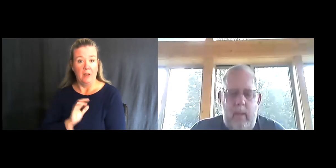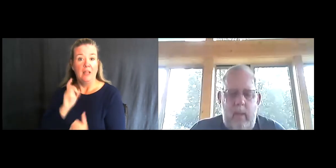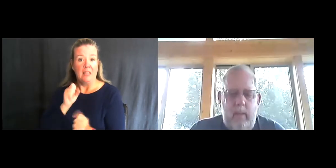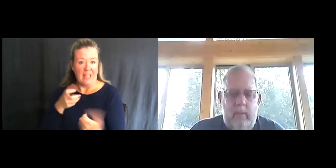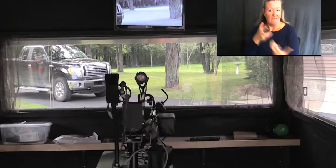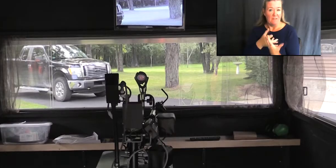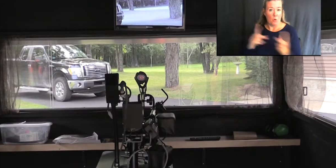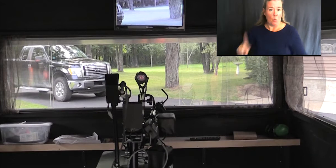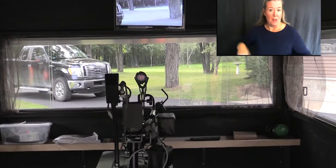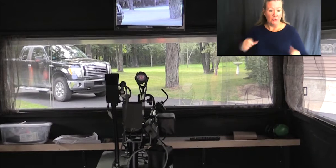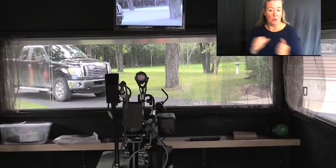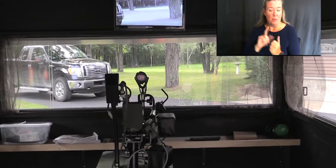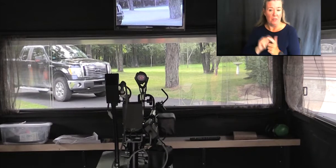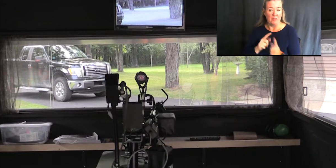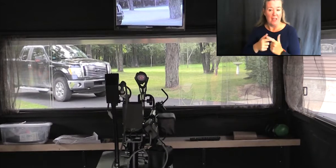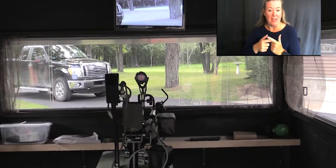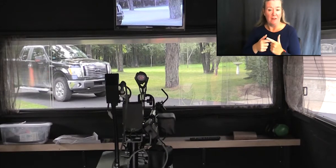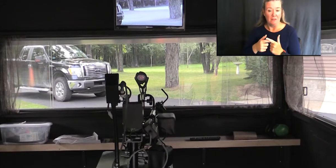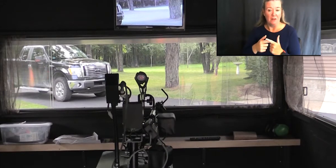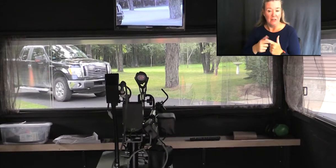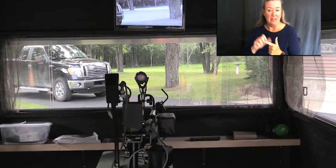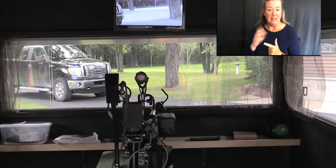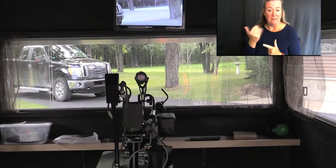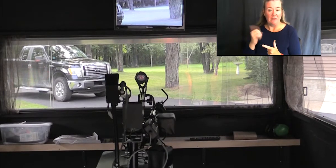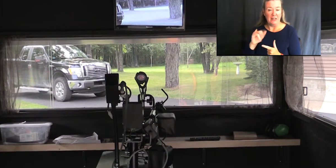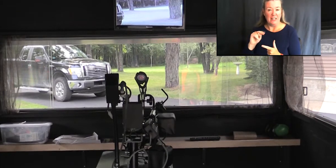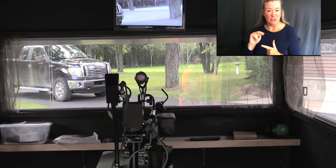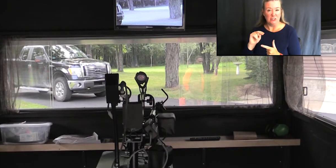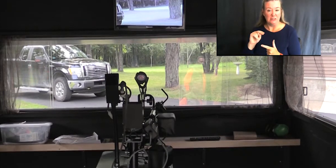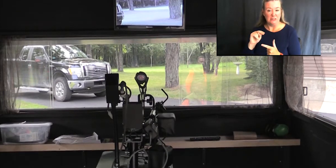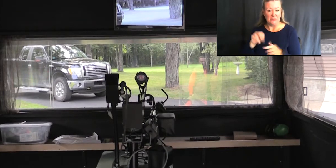There’s a pan, it’s about 15 inches that goes under the seat of the wheelchair, and